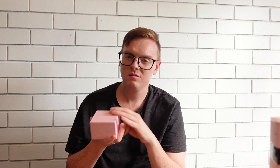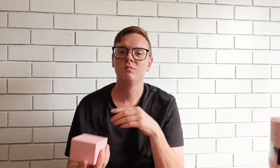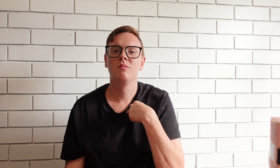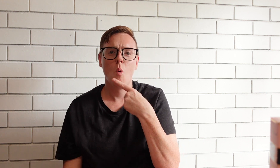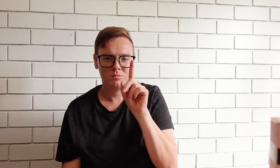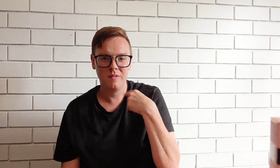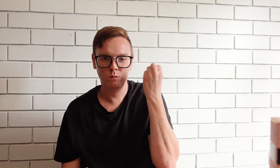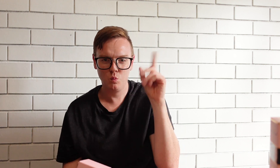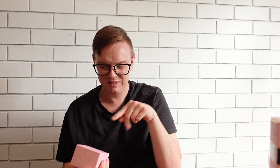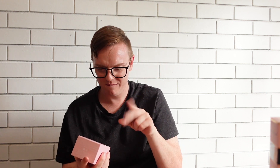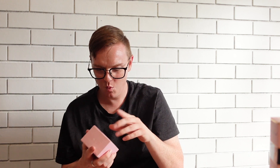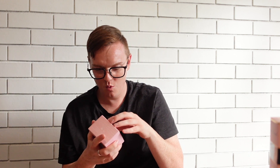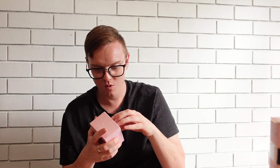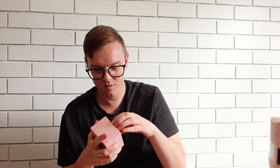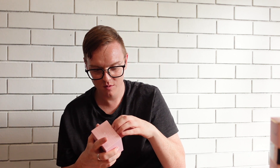I ordered this Kylie Skin but I forget what it is for haha